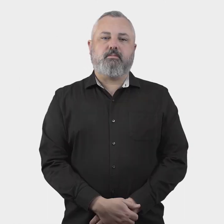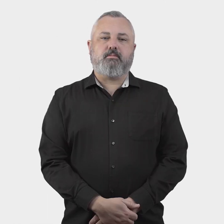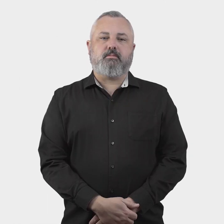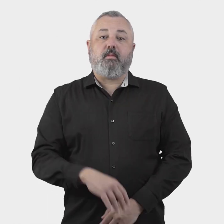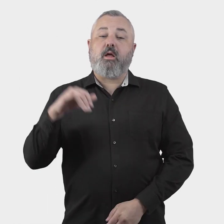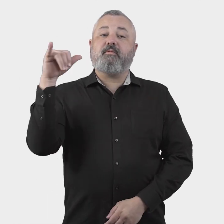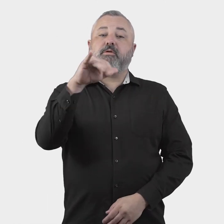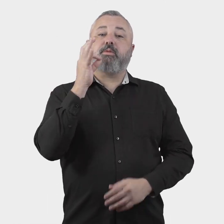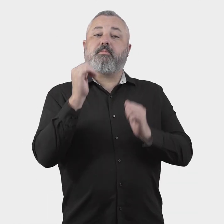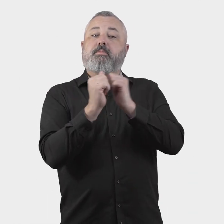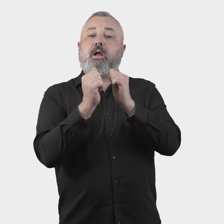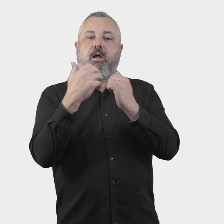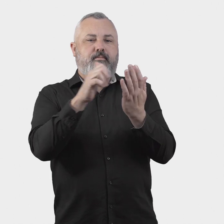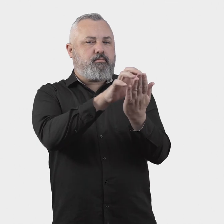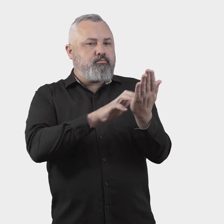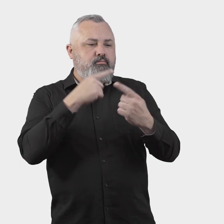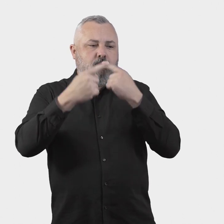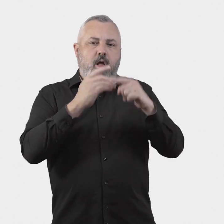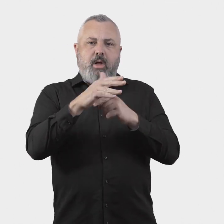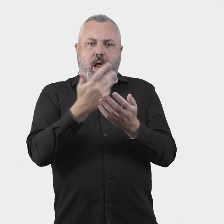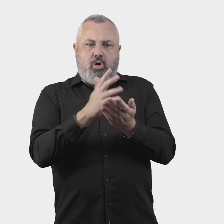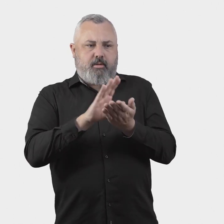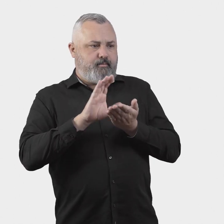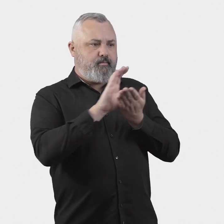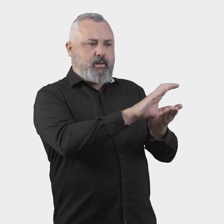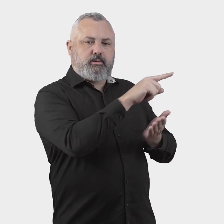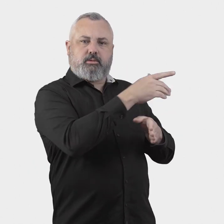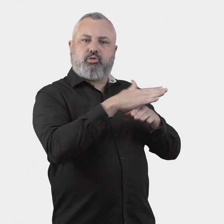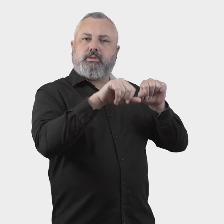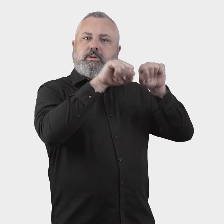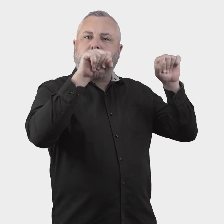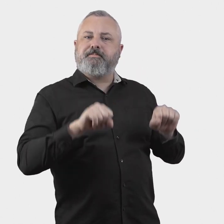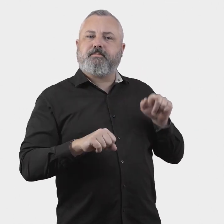As set out in the Aviation White Paper, the costs of operating the Aviation Industry Ombuds Scheme will be met by the aviation industry.